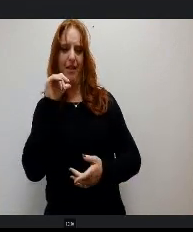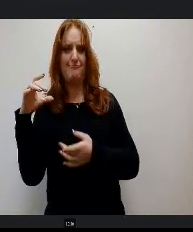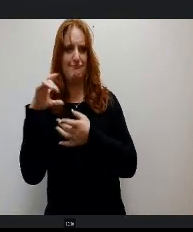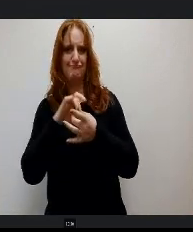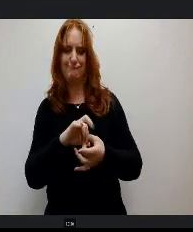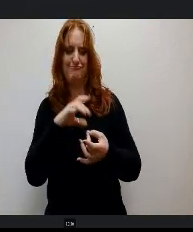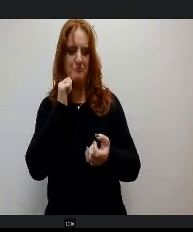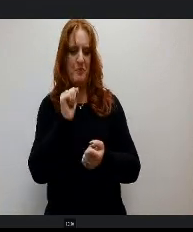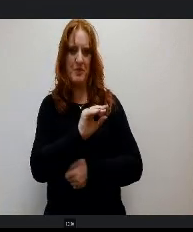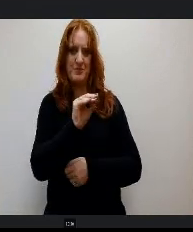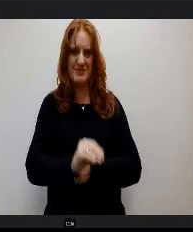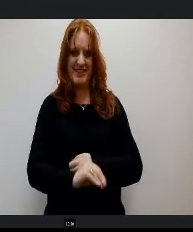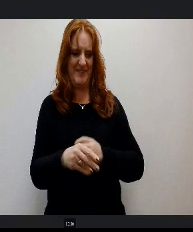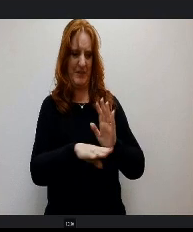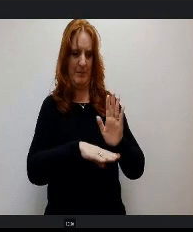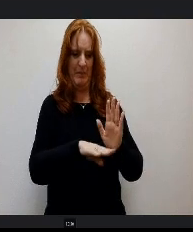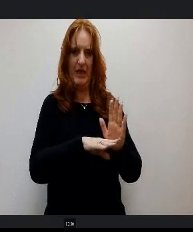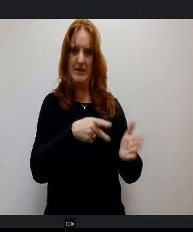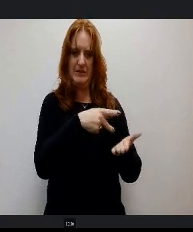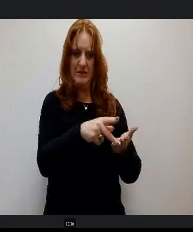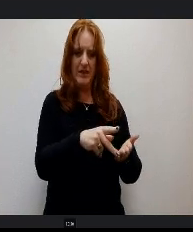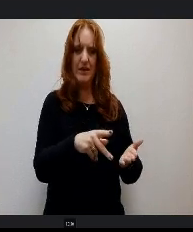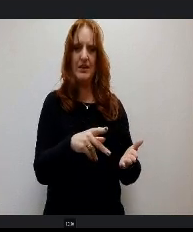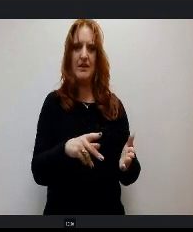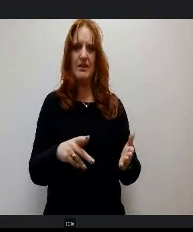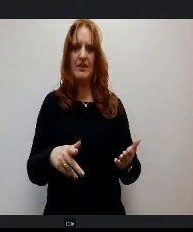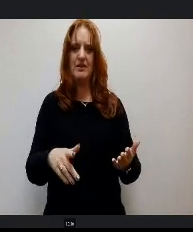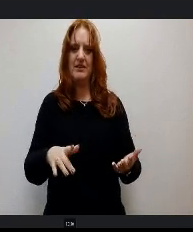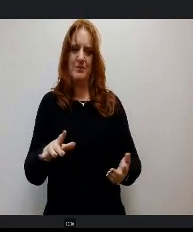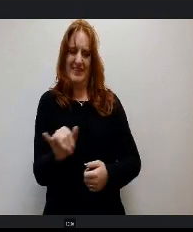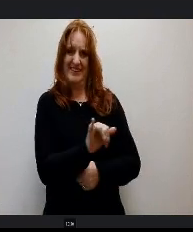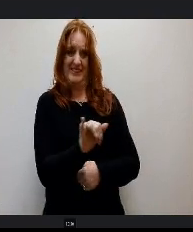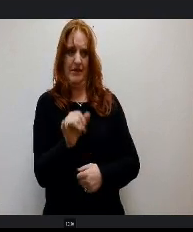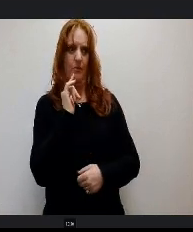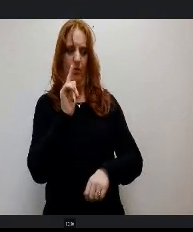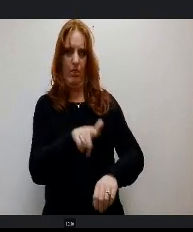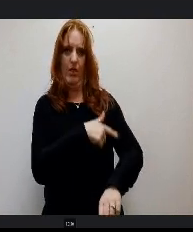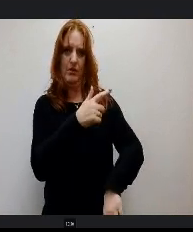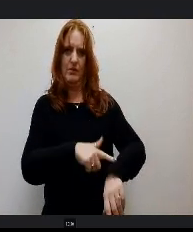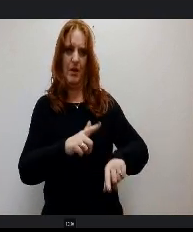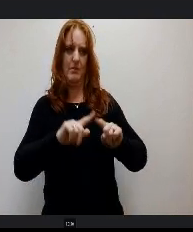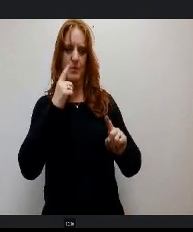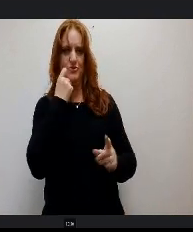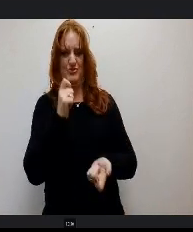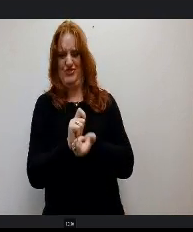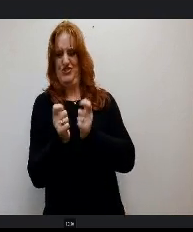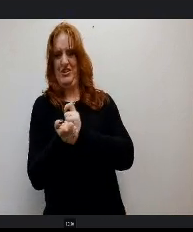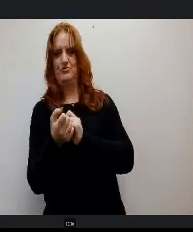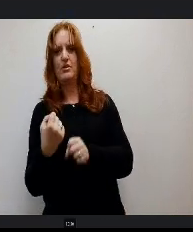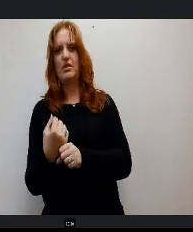And it had been matter of fact the same for a very long time and we just made some changes last year to fix that